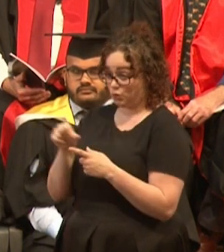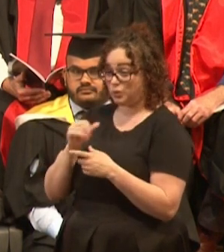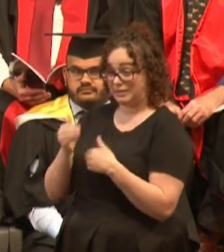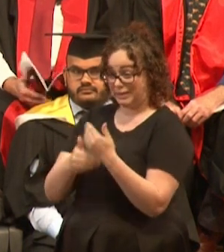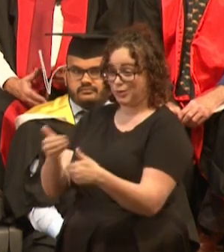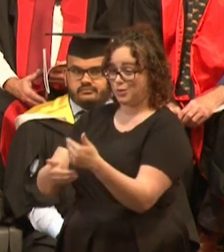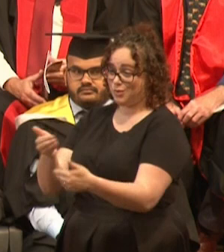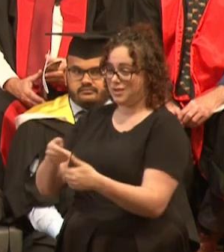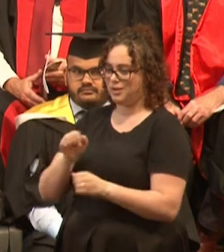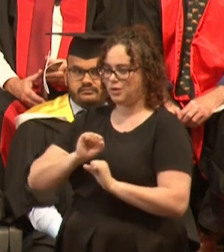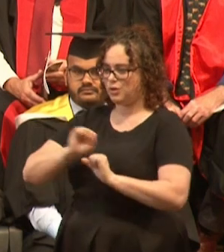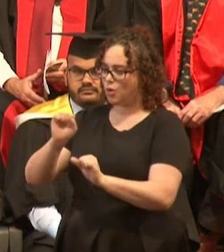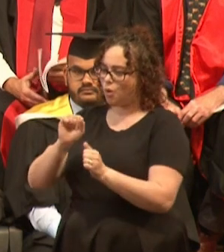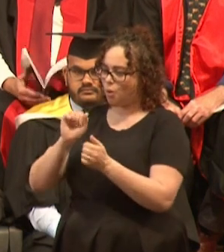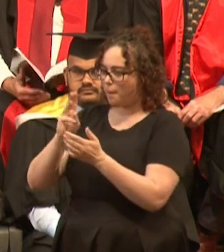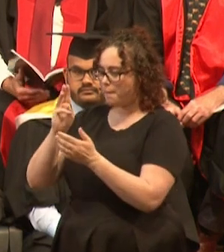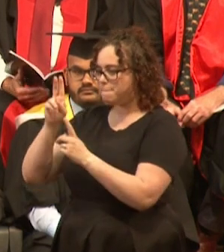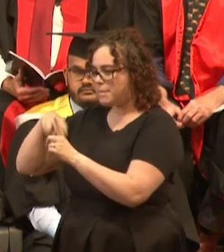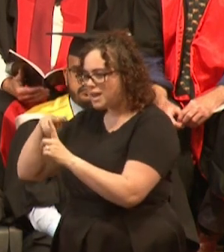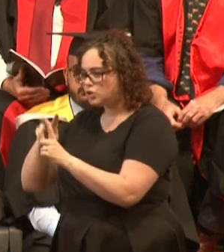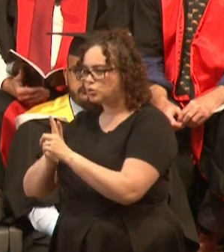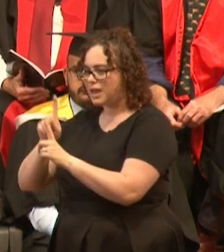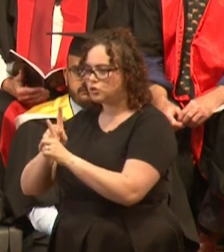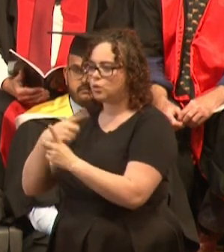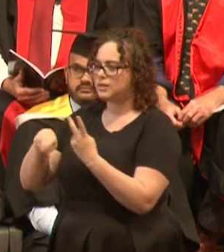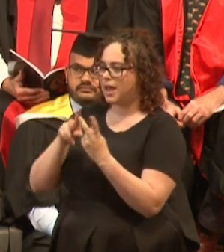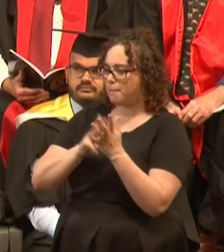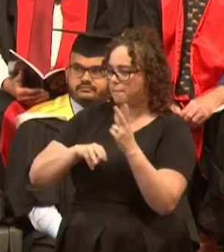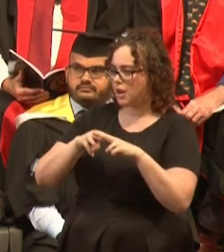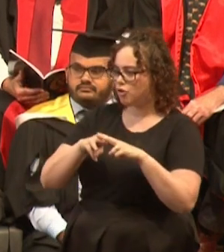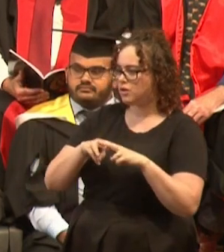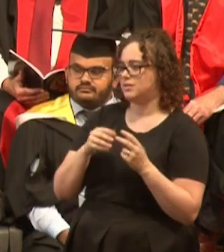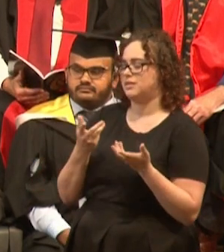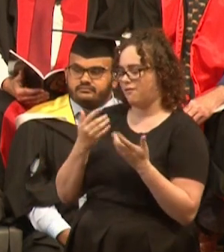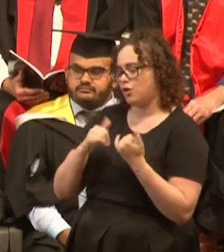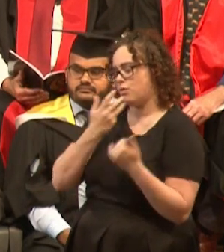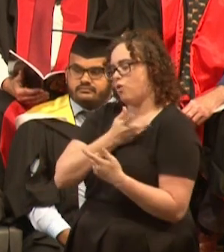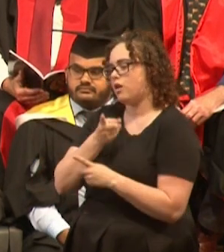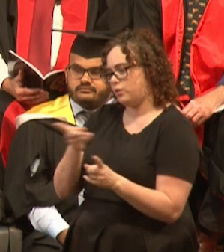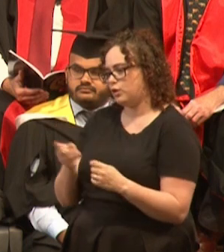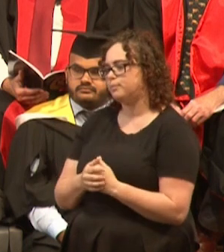You've made your parents and mentors at UWA absolutely proud. I'm lucky to be here.